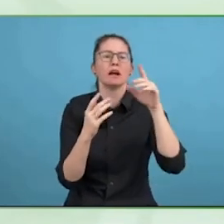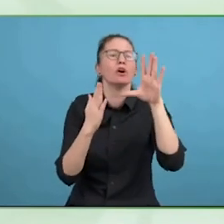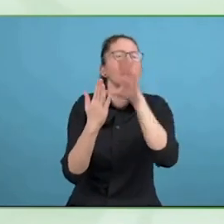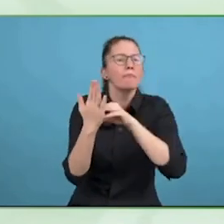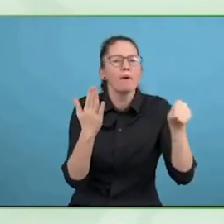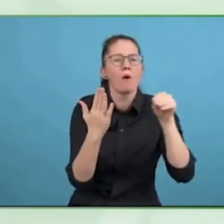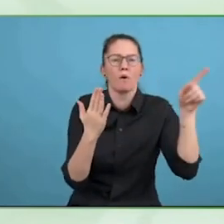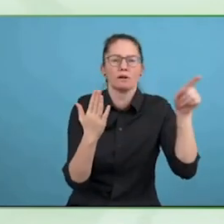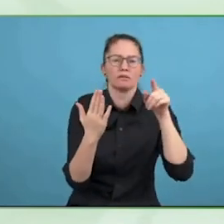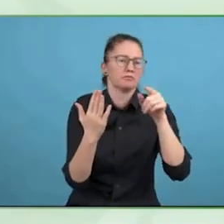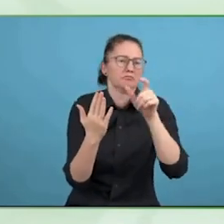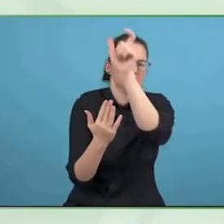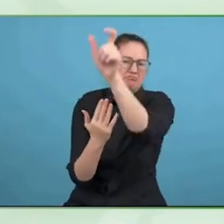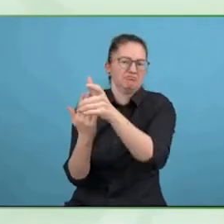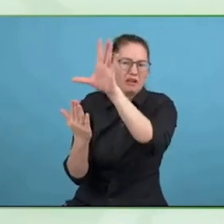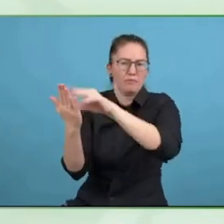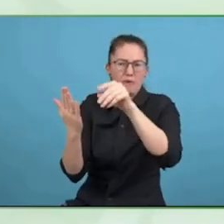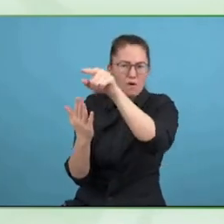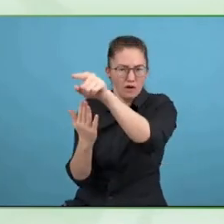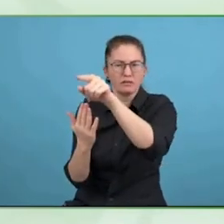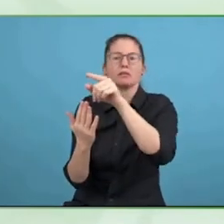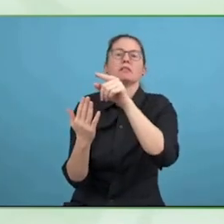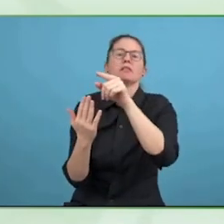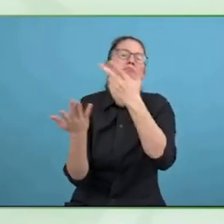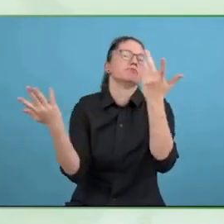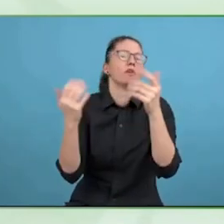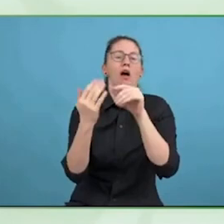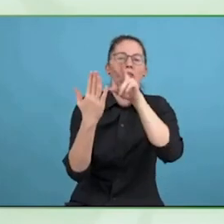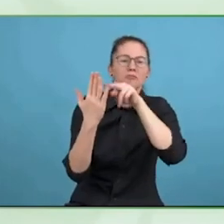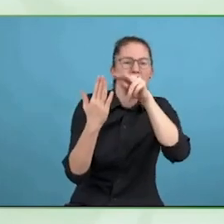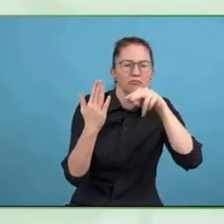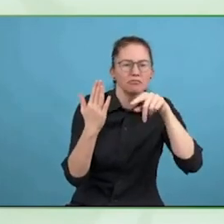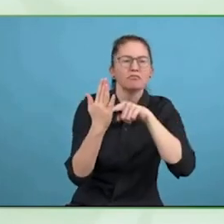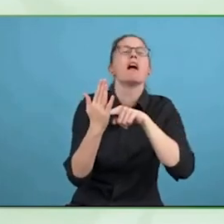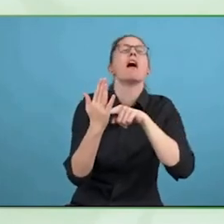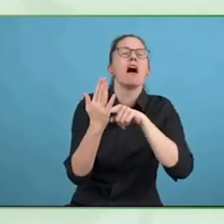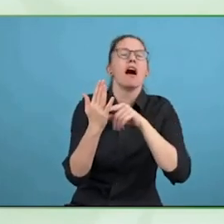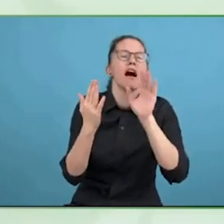complex and well developed programs we want to drawdown and we want to